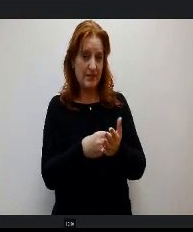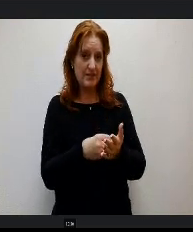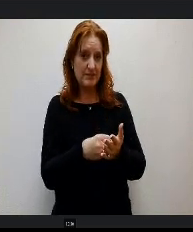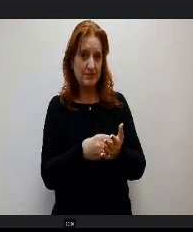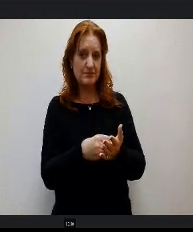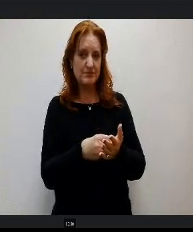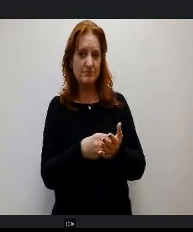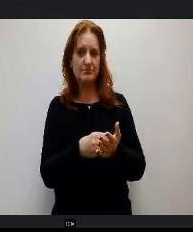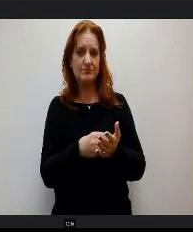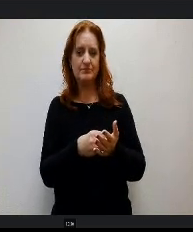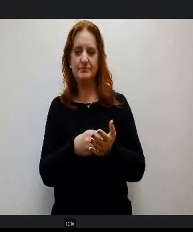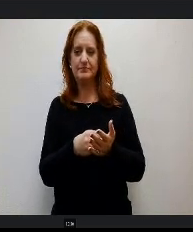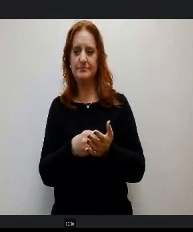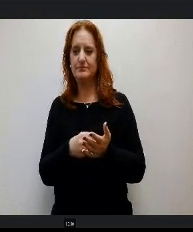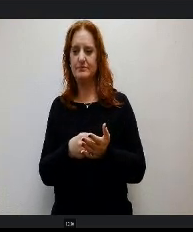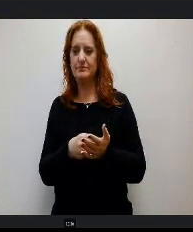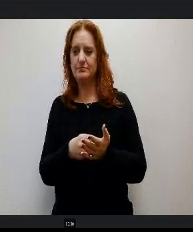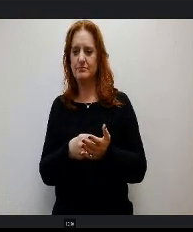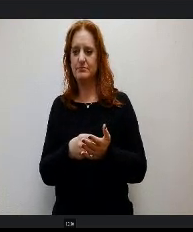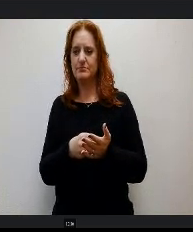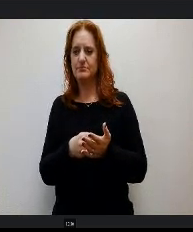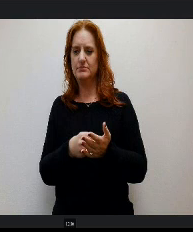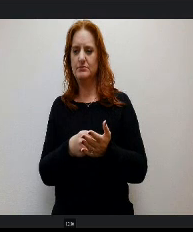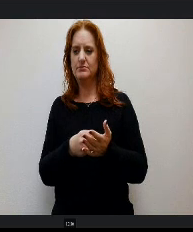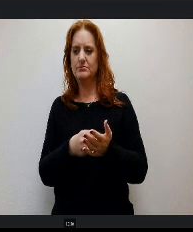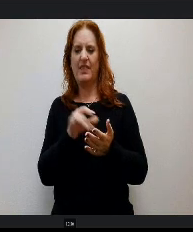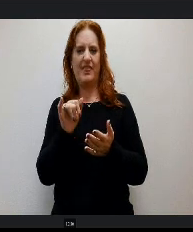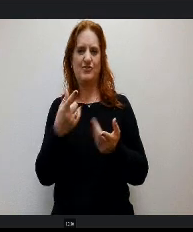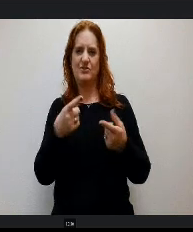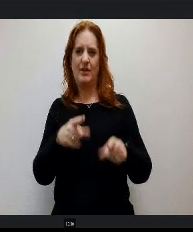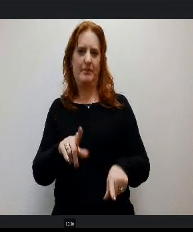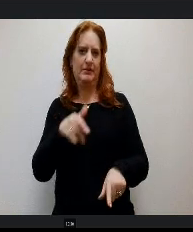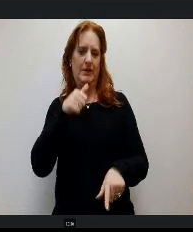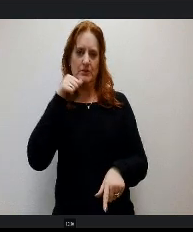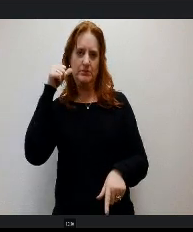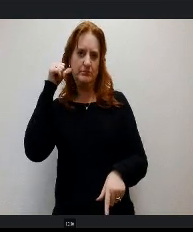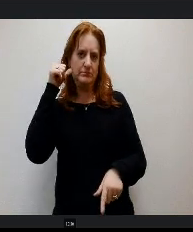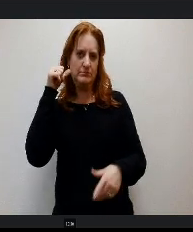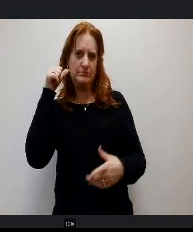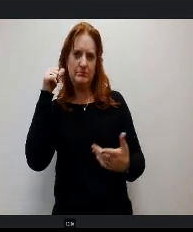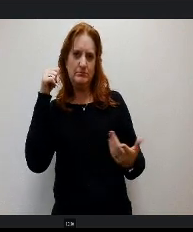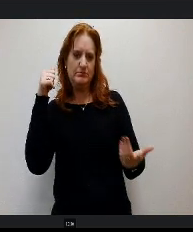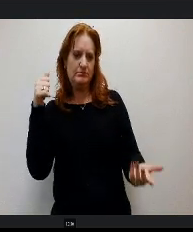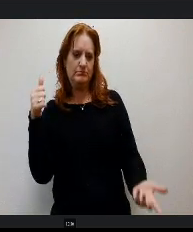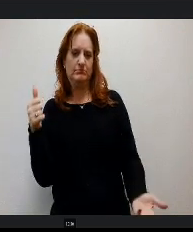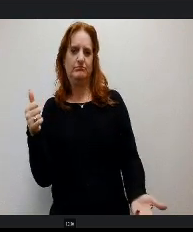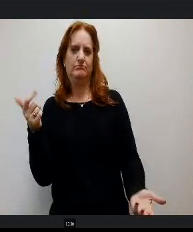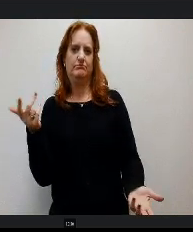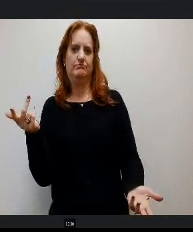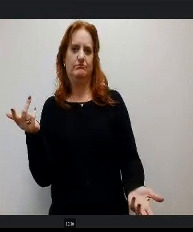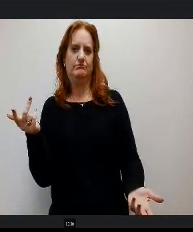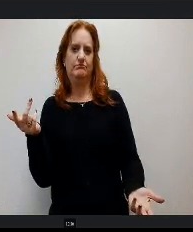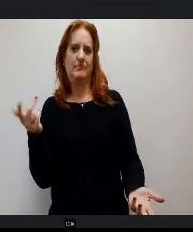It's that was just yesterday that it was referred, unamended to appropriations